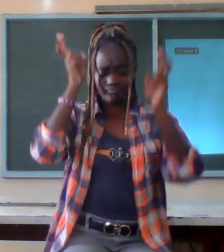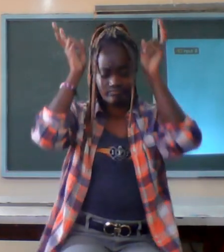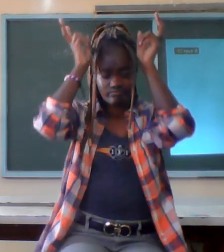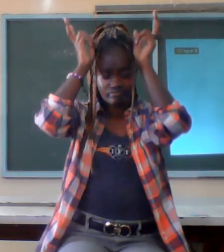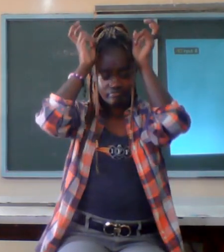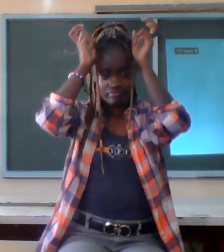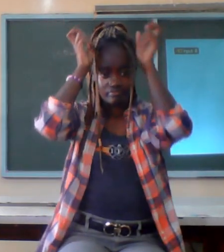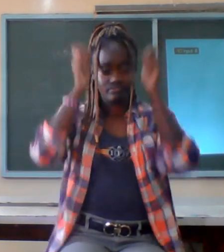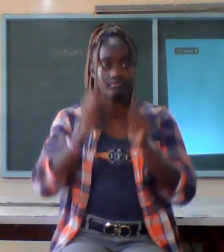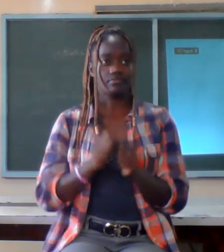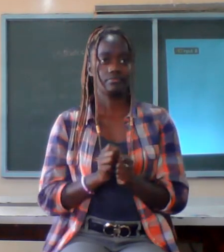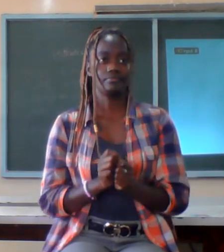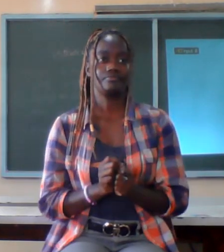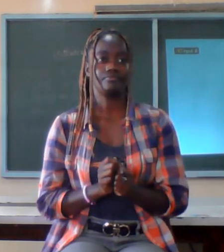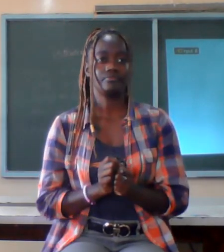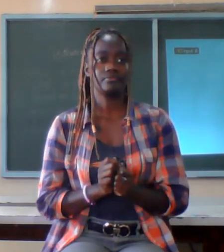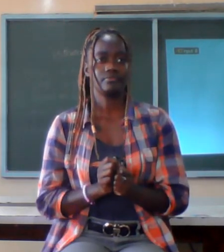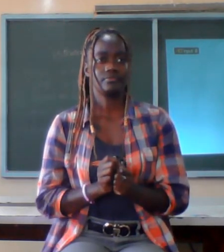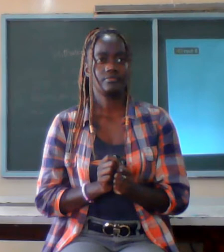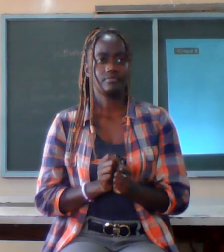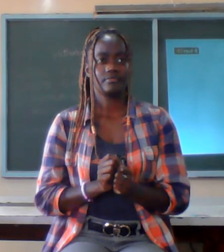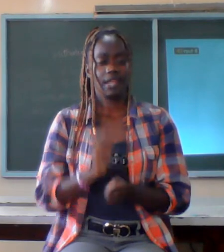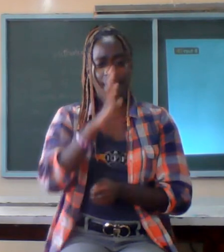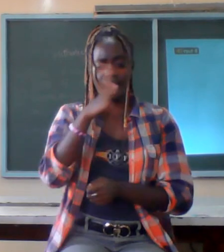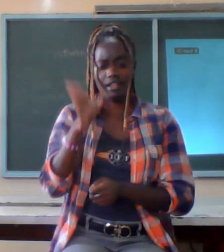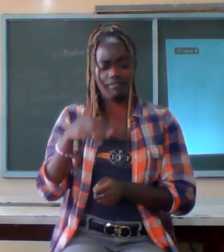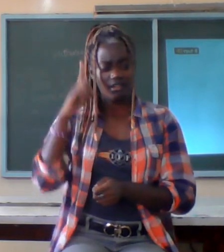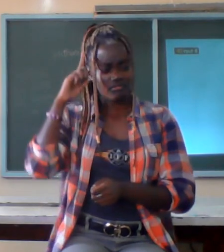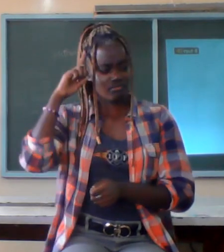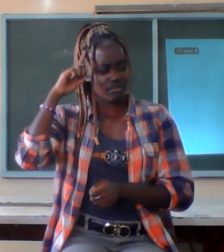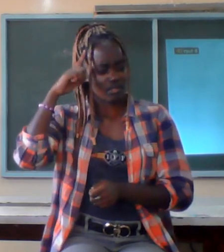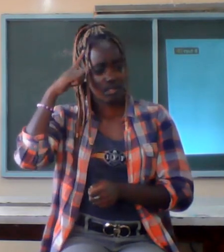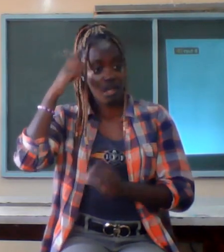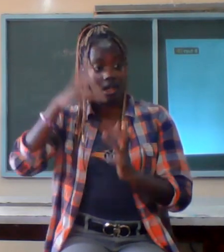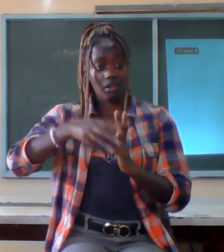foreign